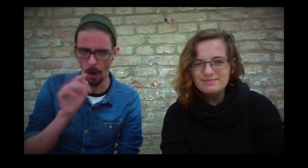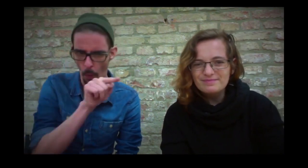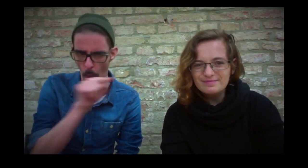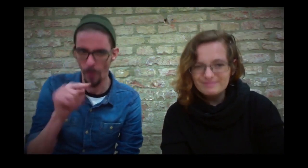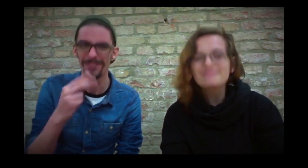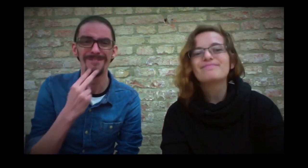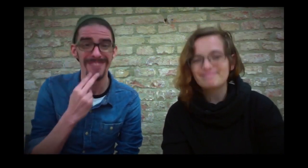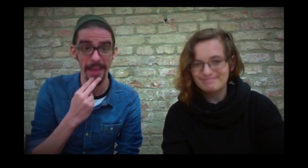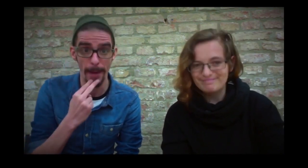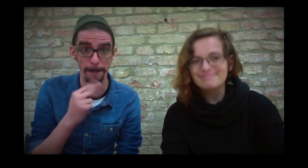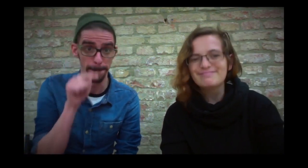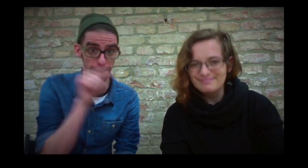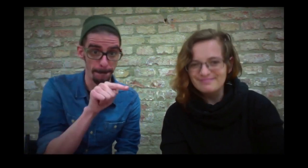First we do have: